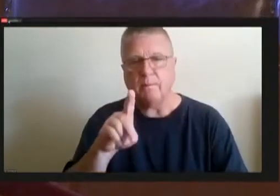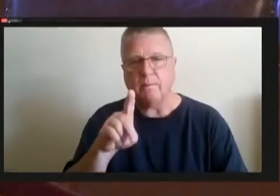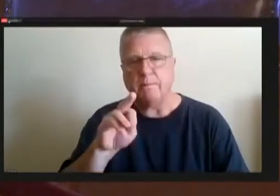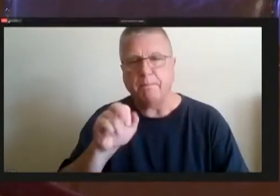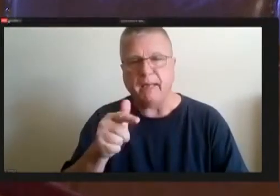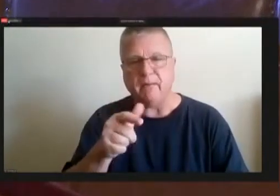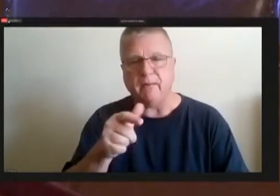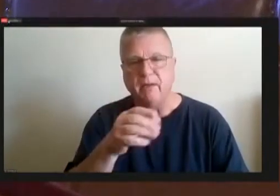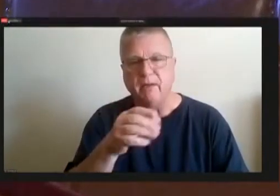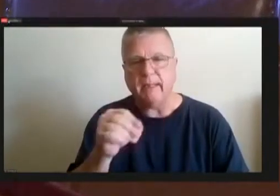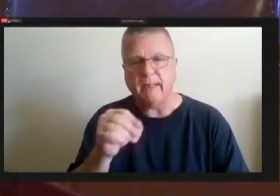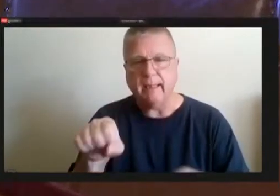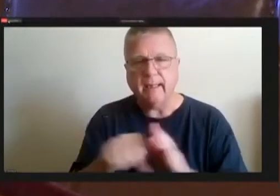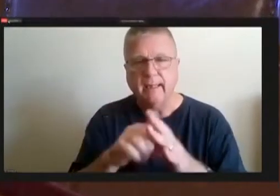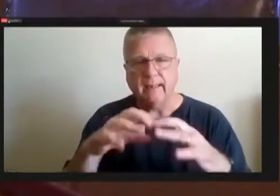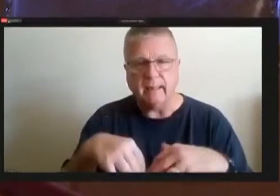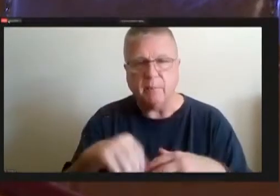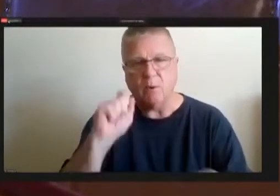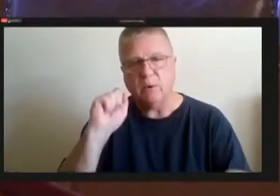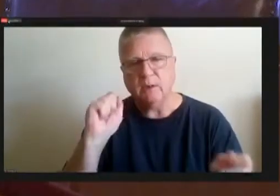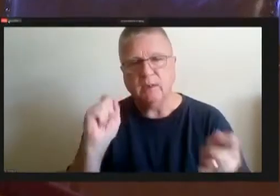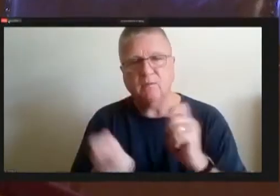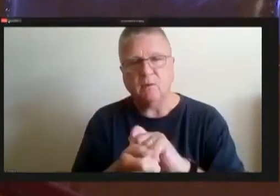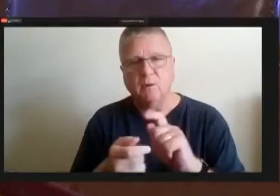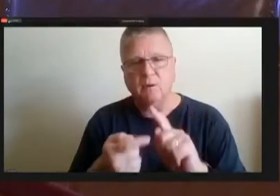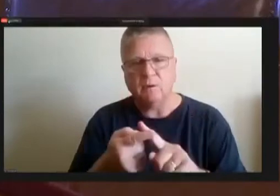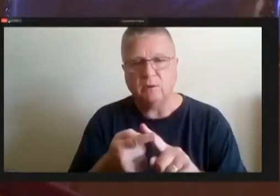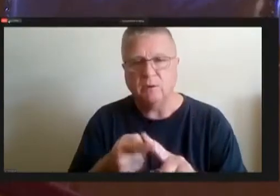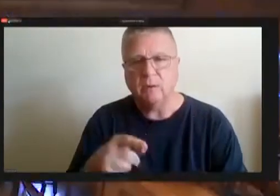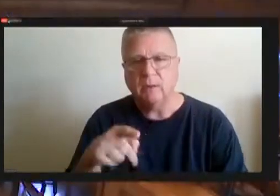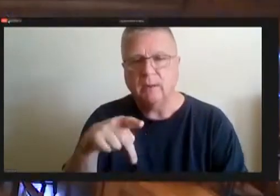To convert it to PAYGO funds. Motion to approve.